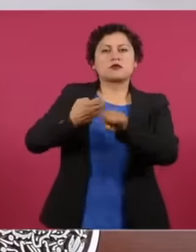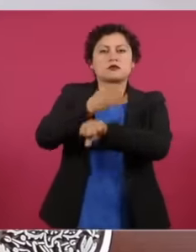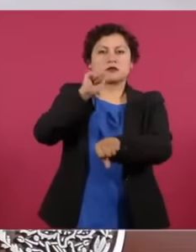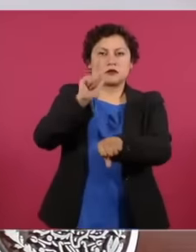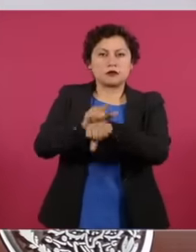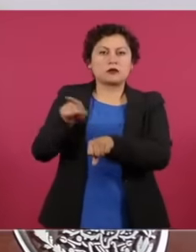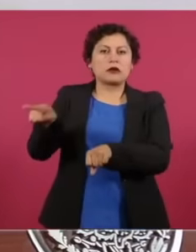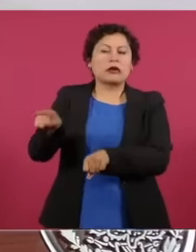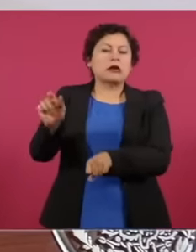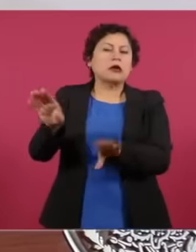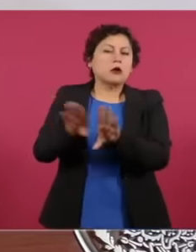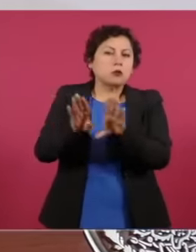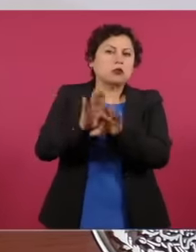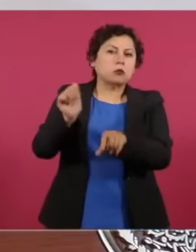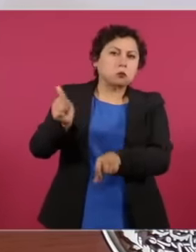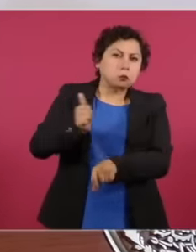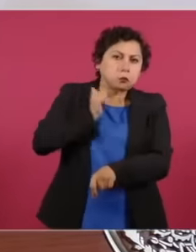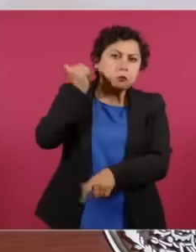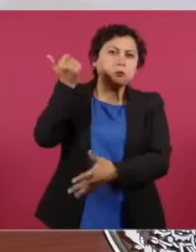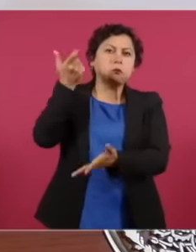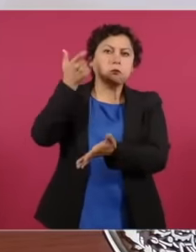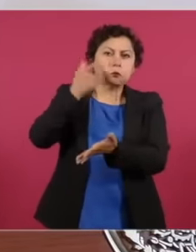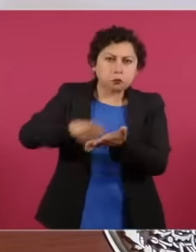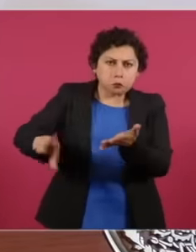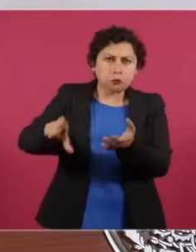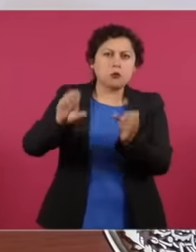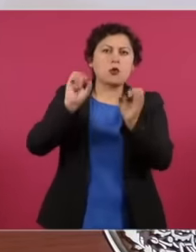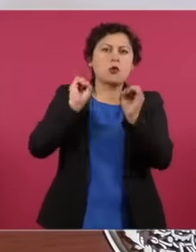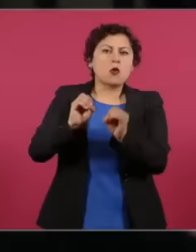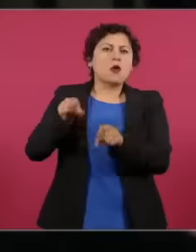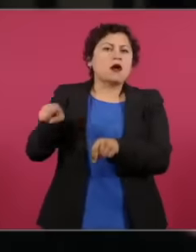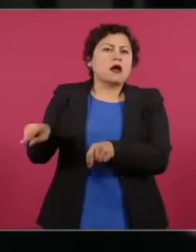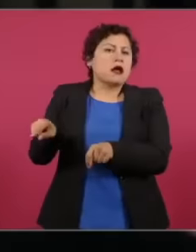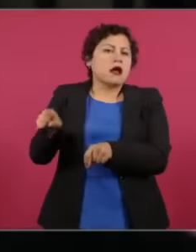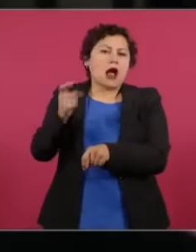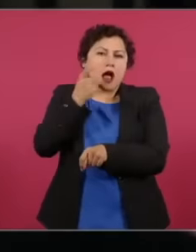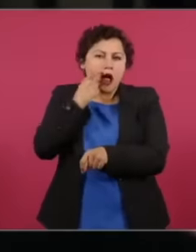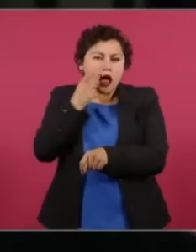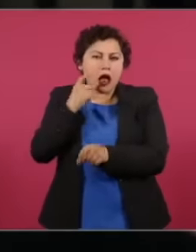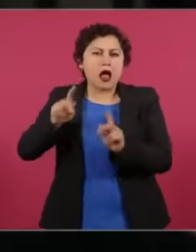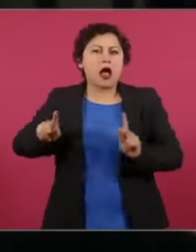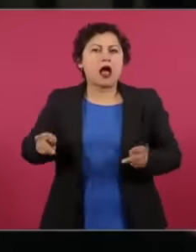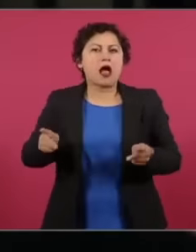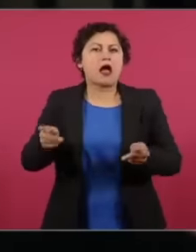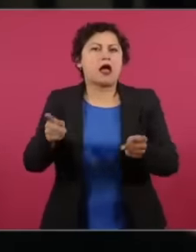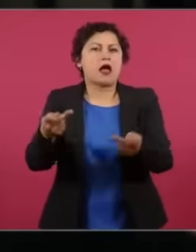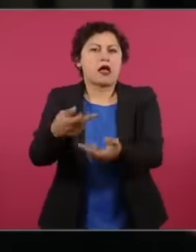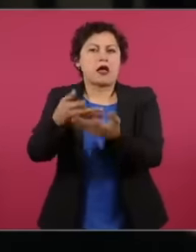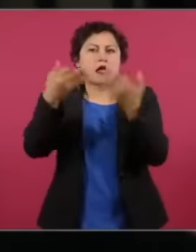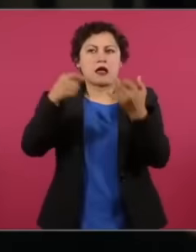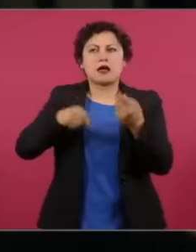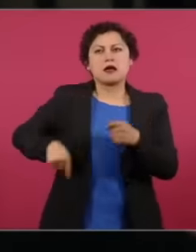eh or other types of maneuvers to give land to people who benefit and well, they do not